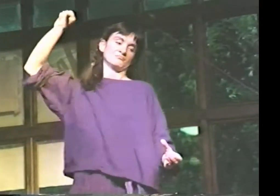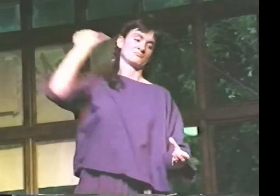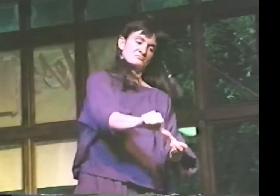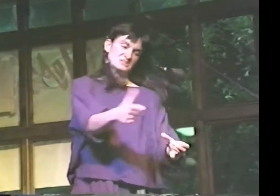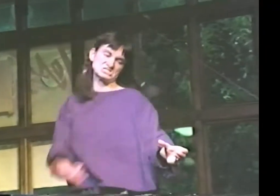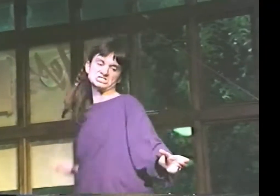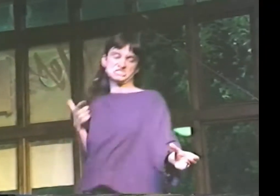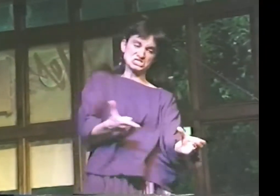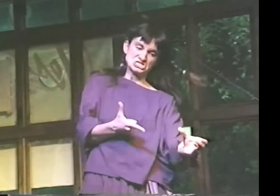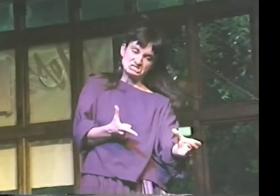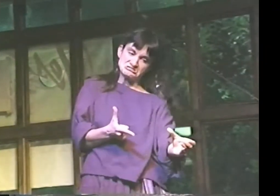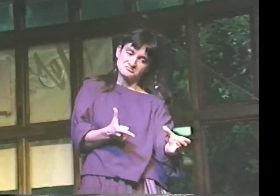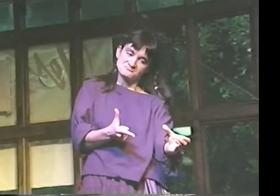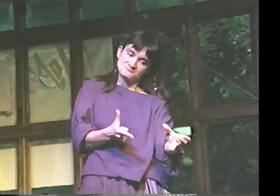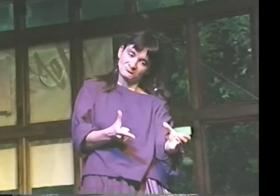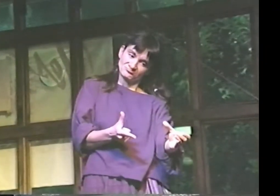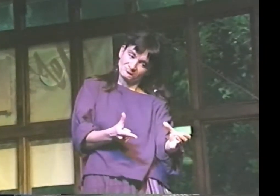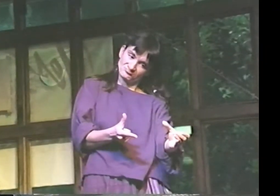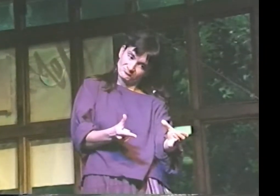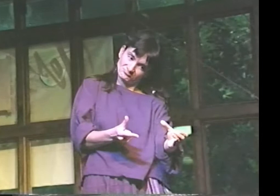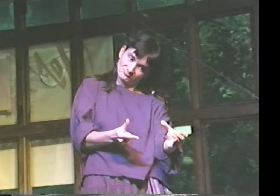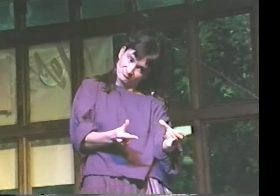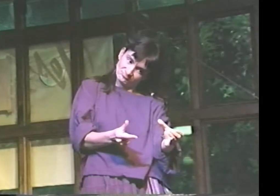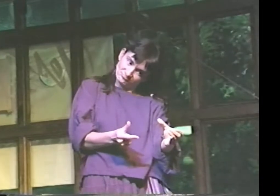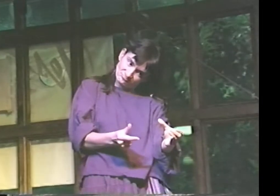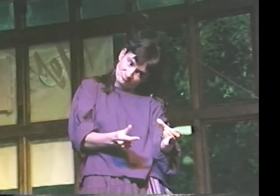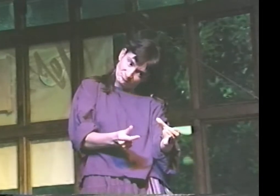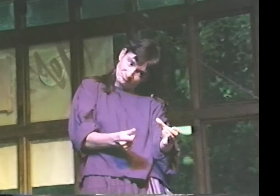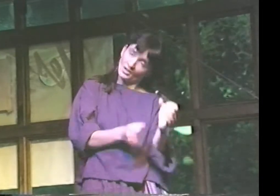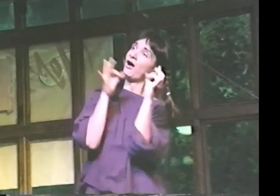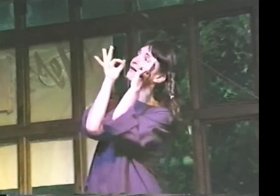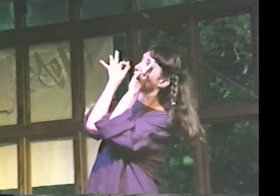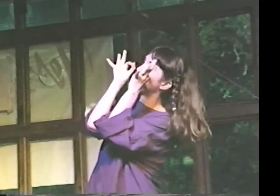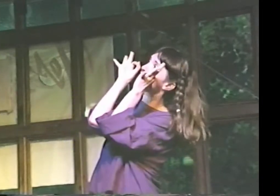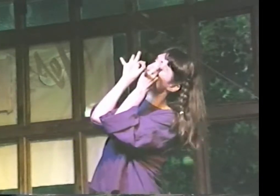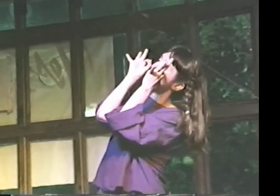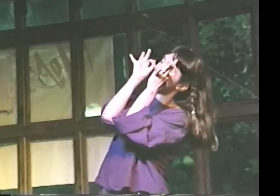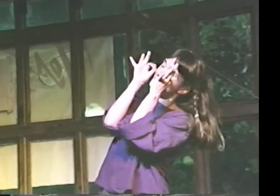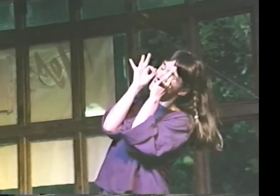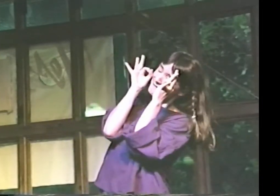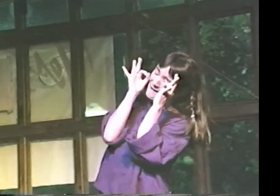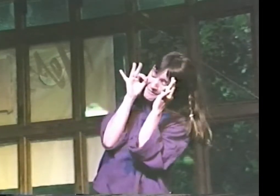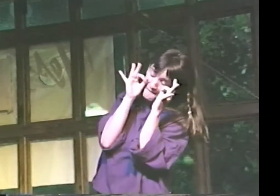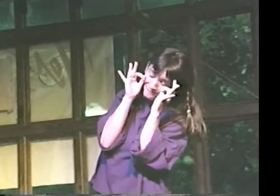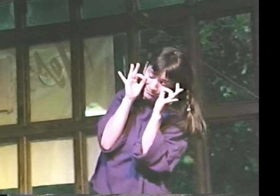FORCE-FED WITH DRUG-FED LIQUID FEED. SHOT UP WITH CHLORAMFENICOL. - F.